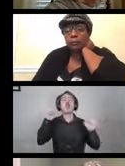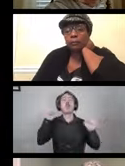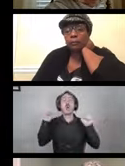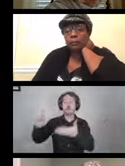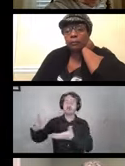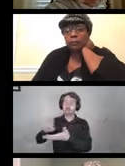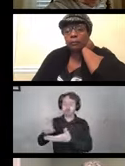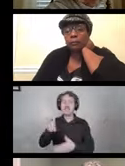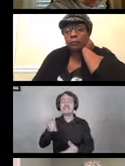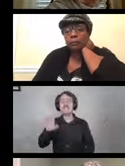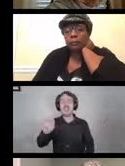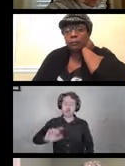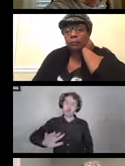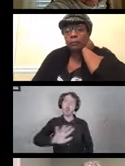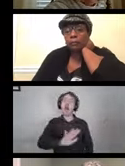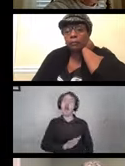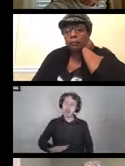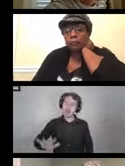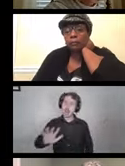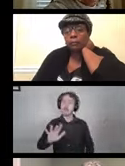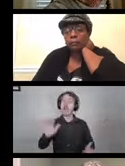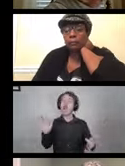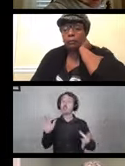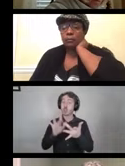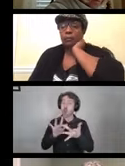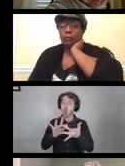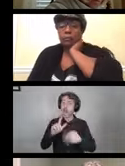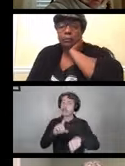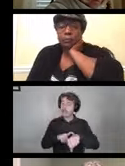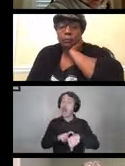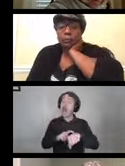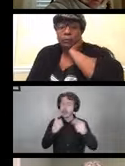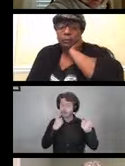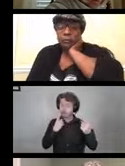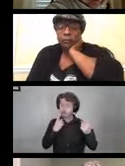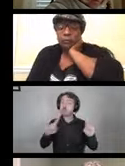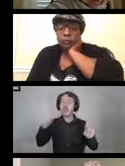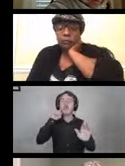Contact time is critical for effective destruction of the virus.